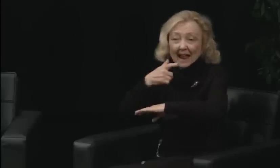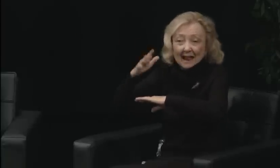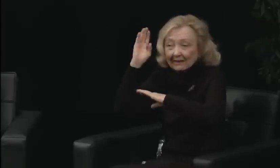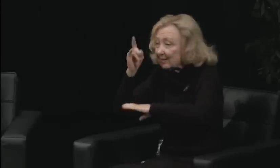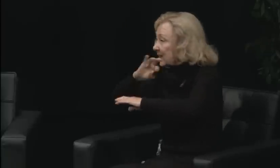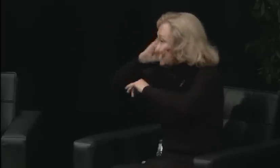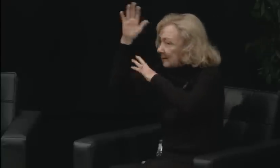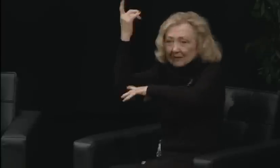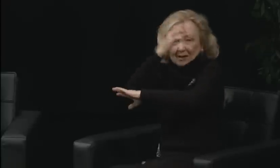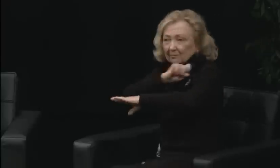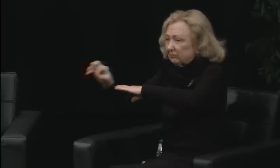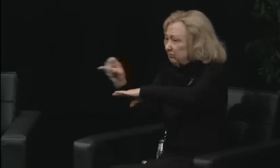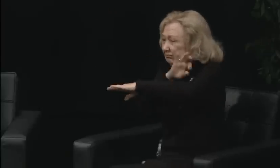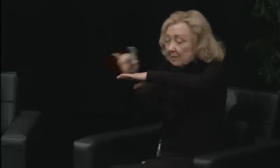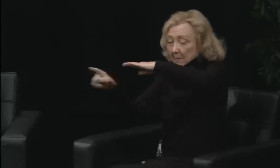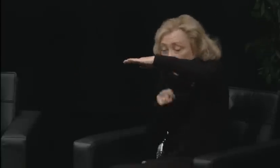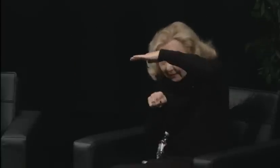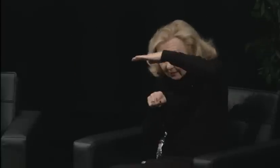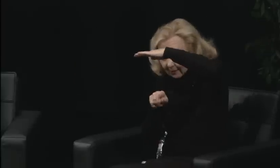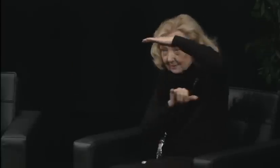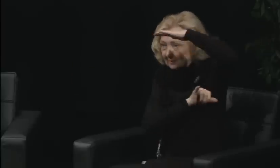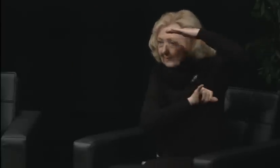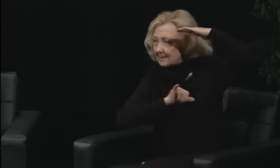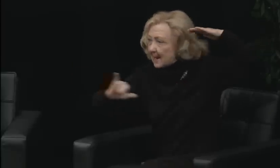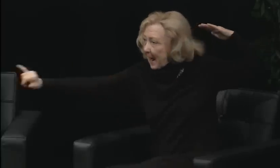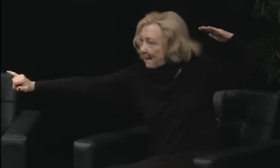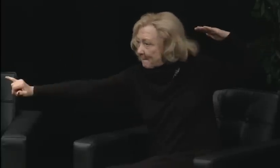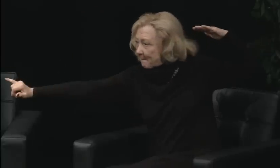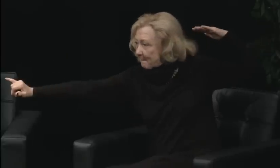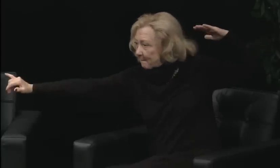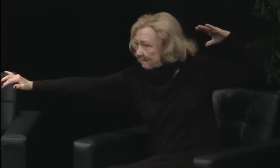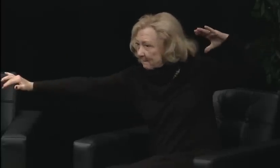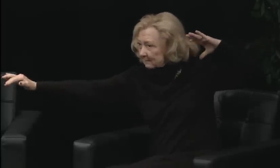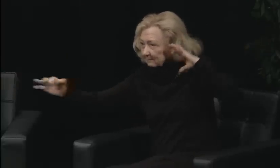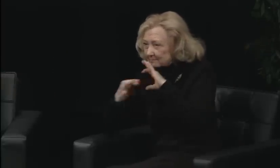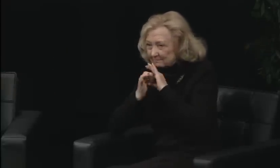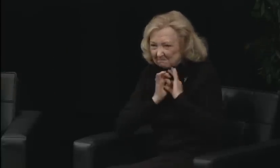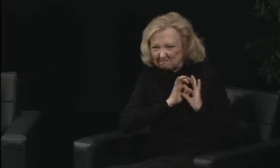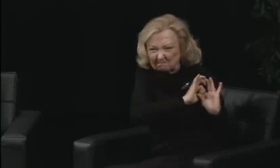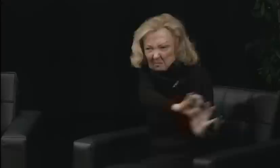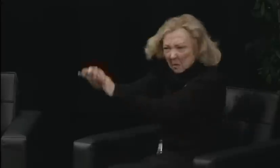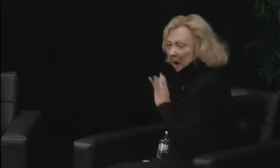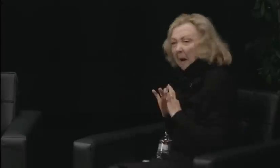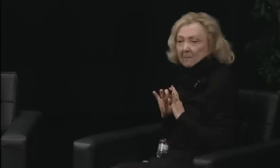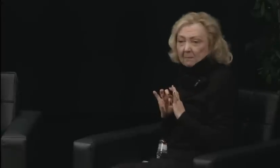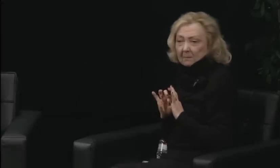We had seven or eight days, that were a roller coaster.